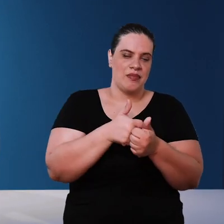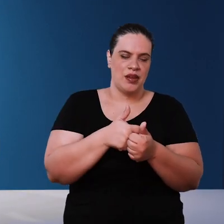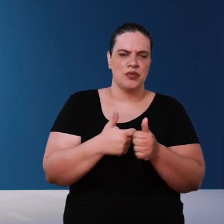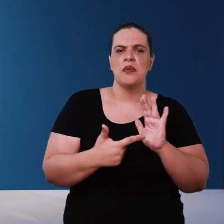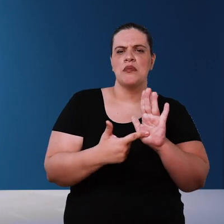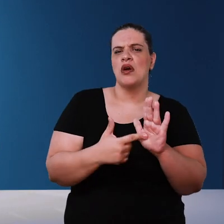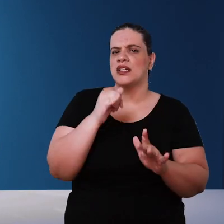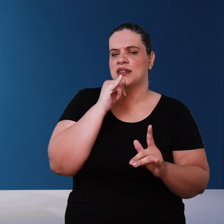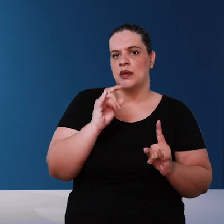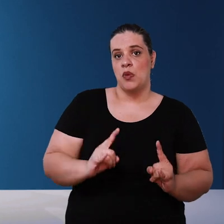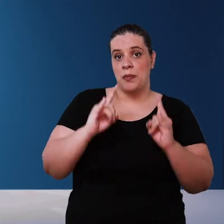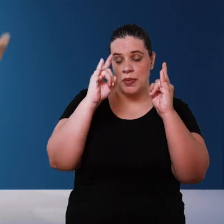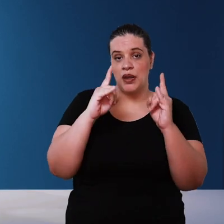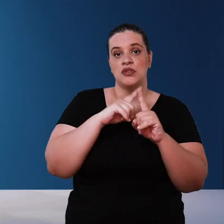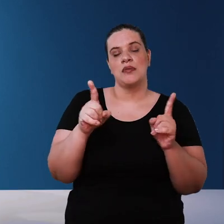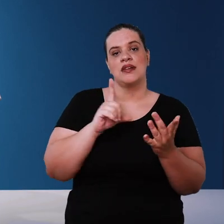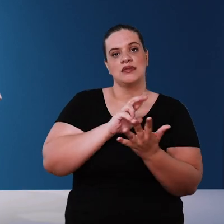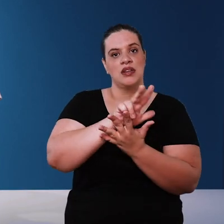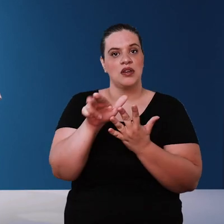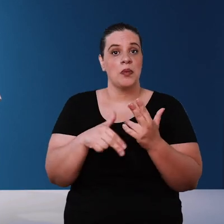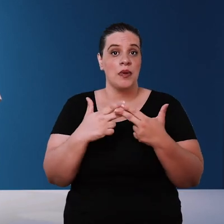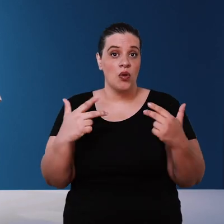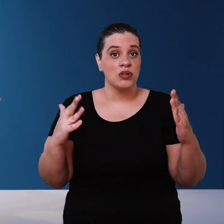exemplify with a building But there are a number of home situations in which